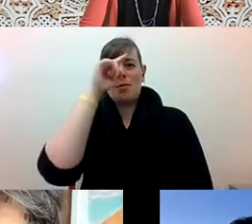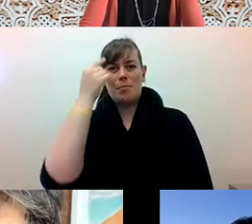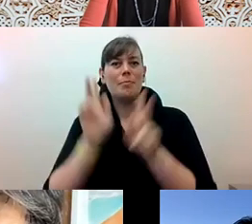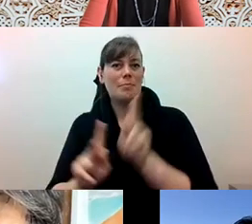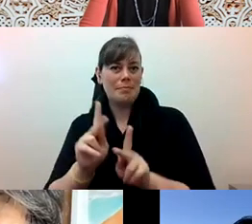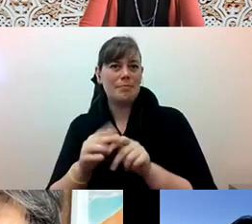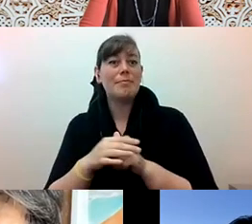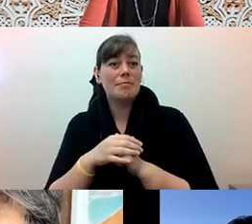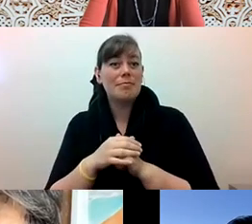I hope that helped.